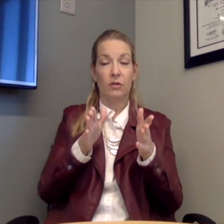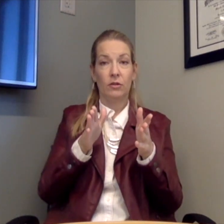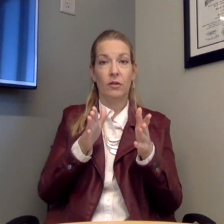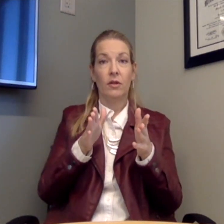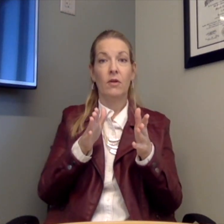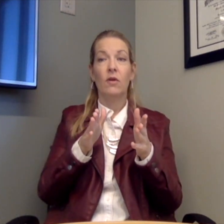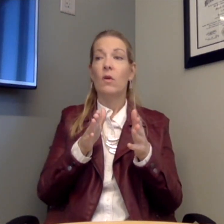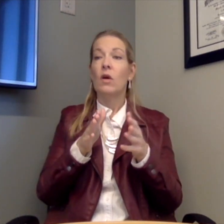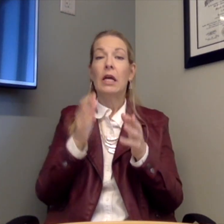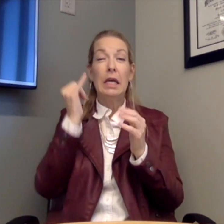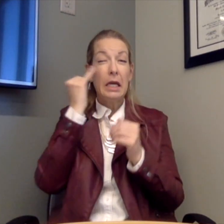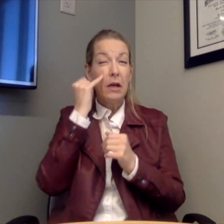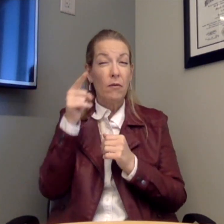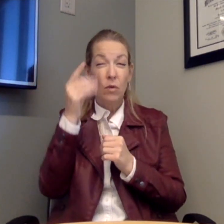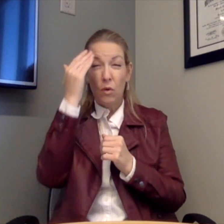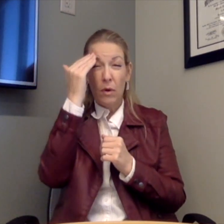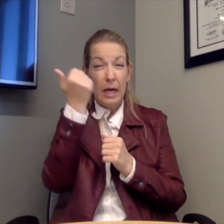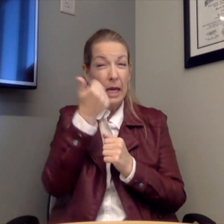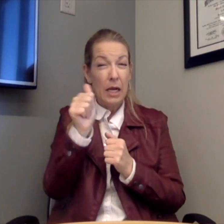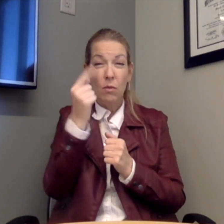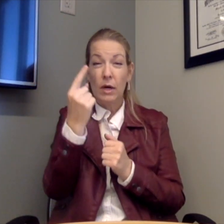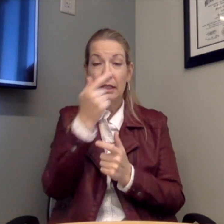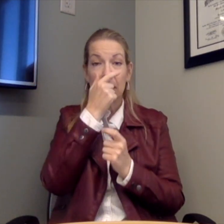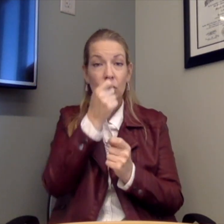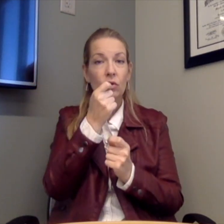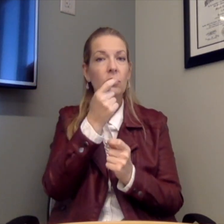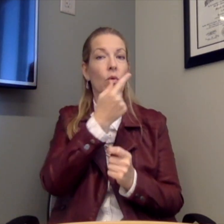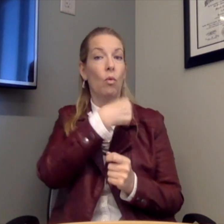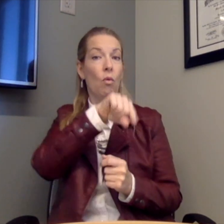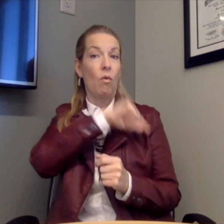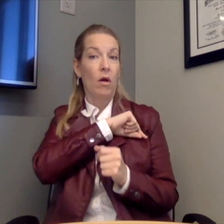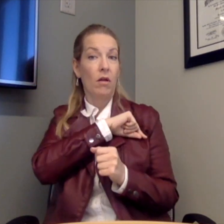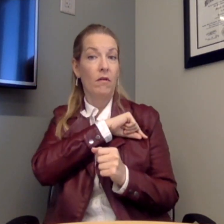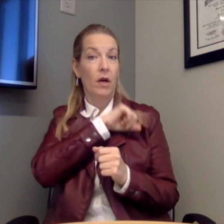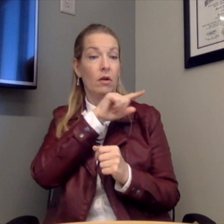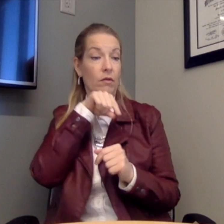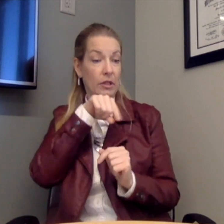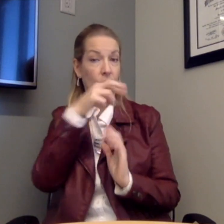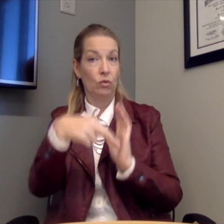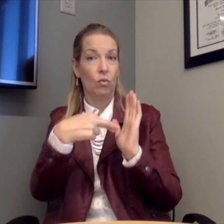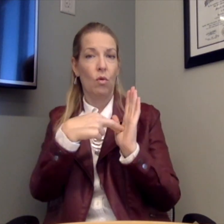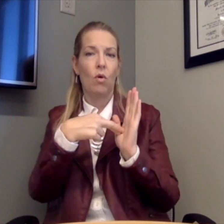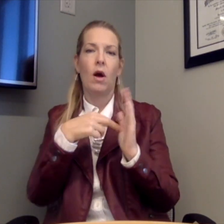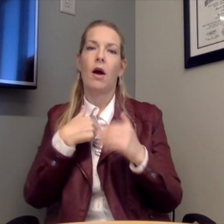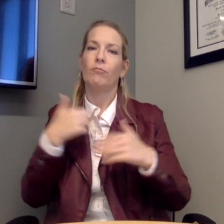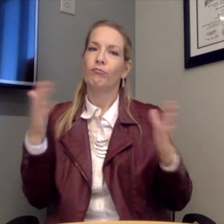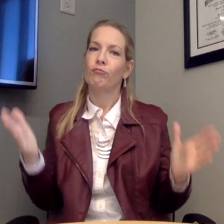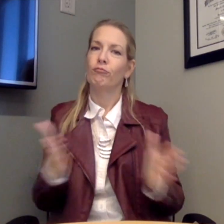Director. If you know of anyone who is interested and qualified for this role, I